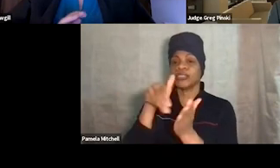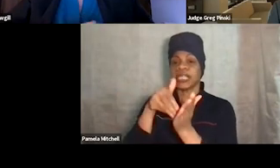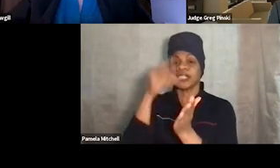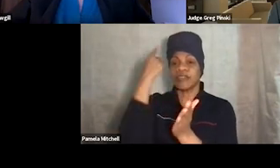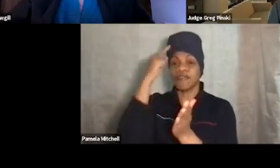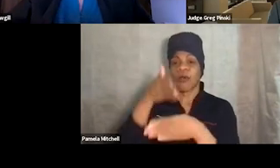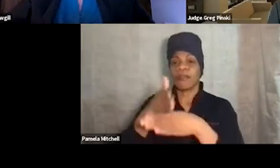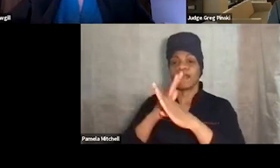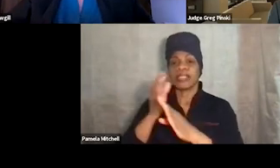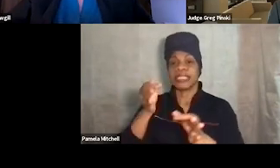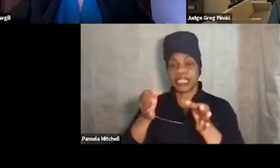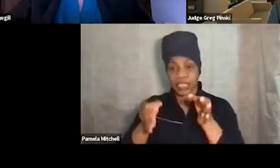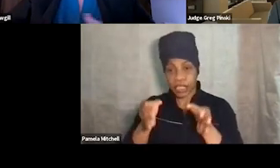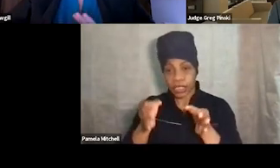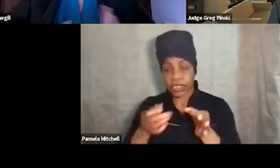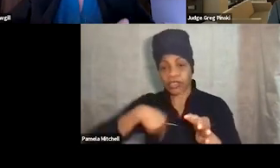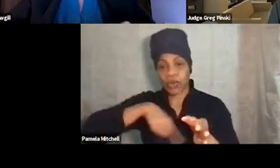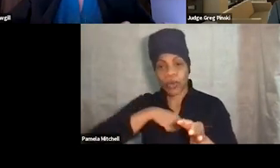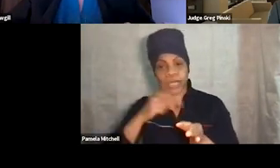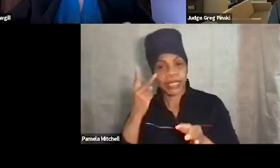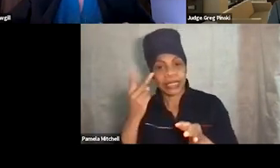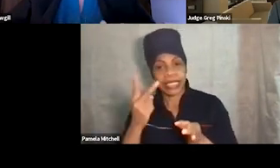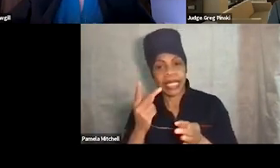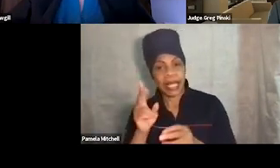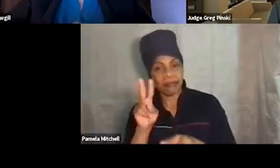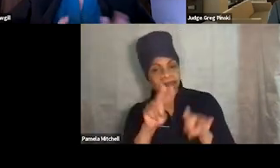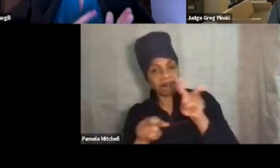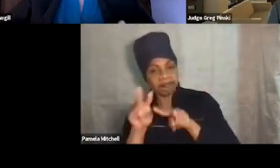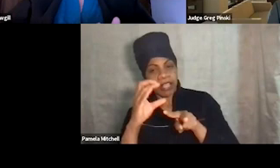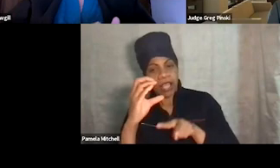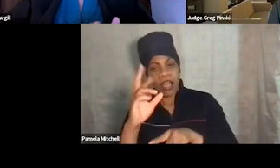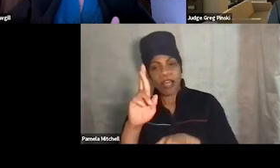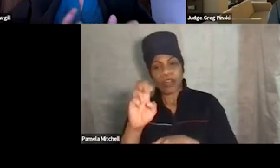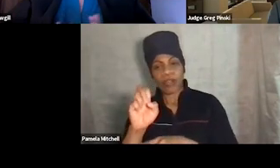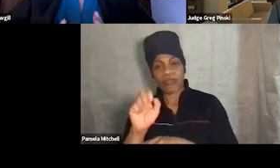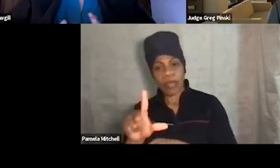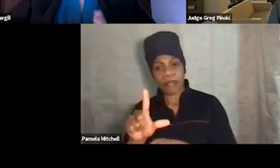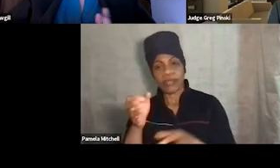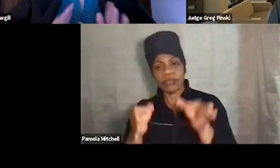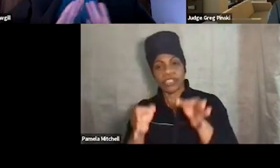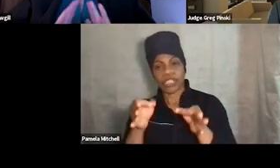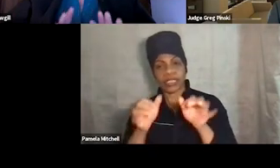We're looking at how we can look at the criminal justice system from arrest on, even pre-arrest,